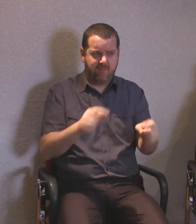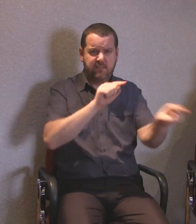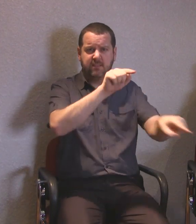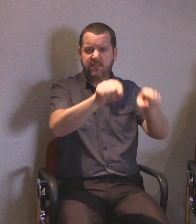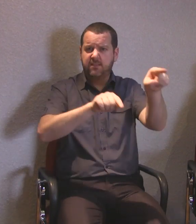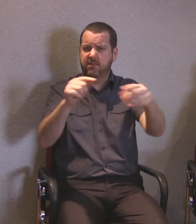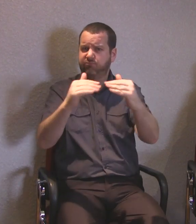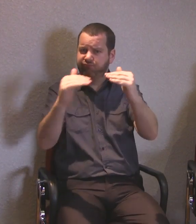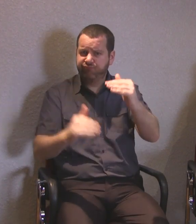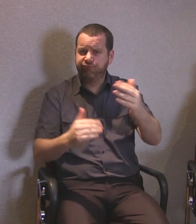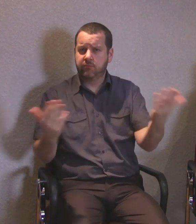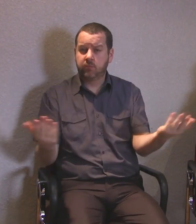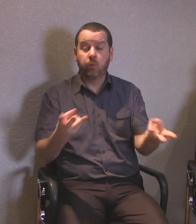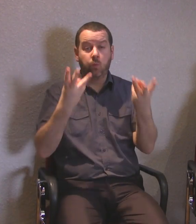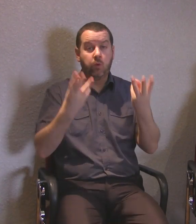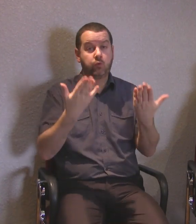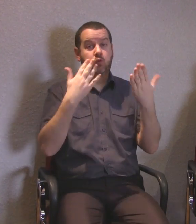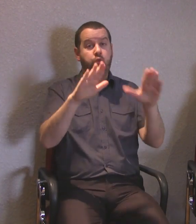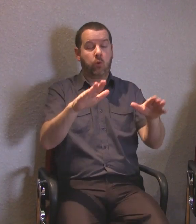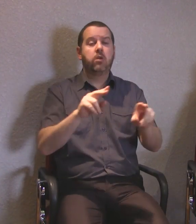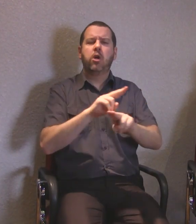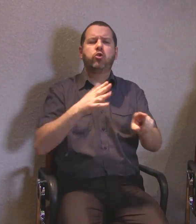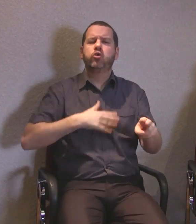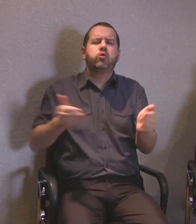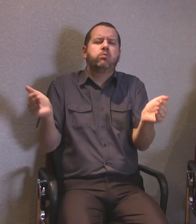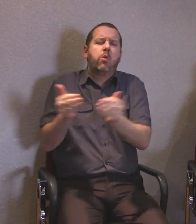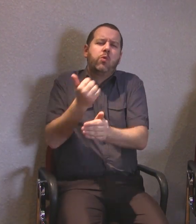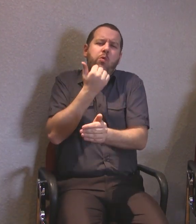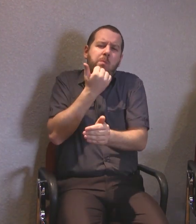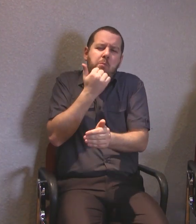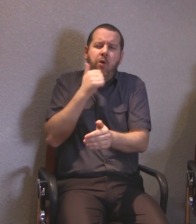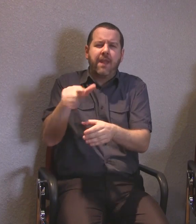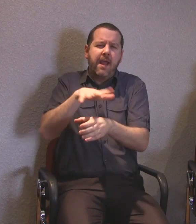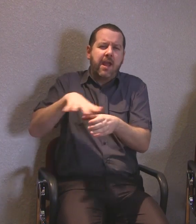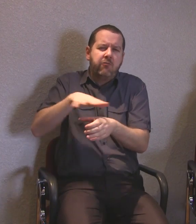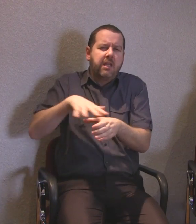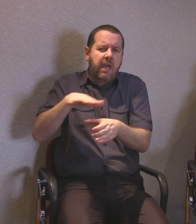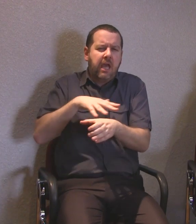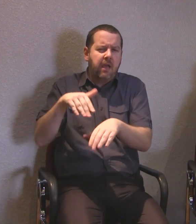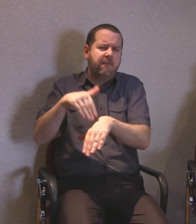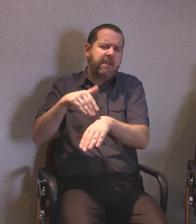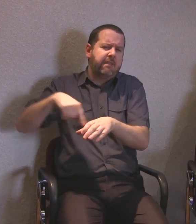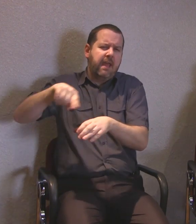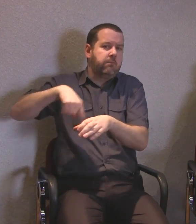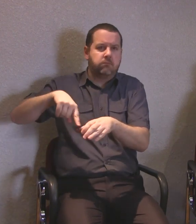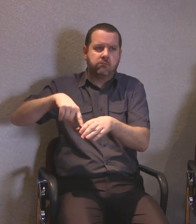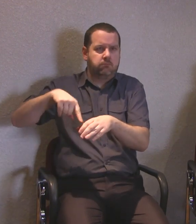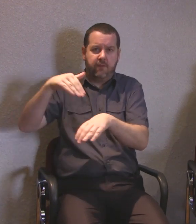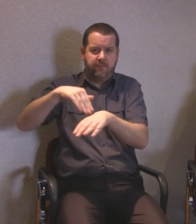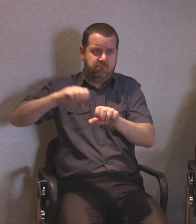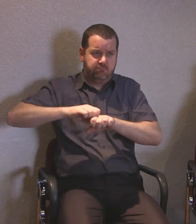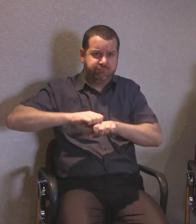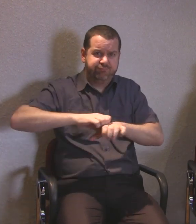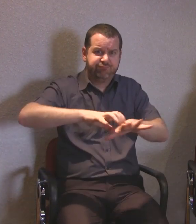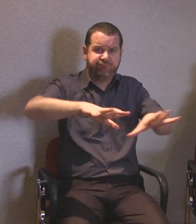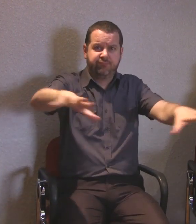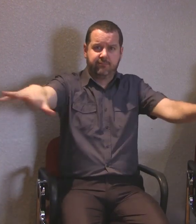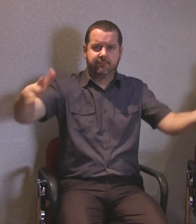We need to prove that the barriers are not just effecting a small group of people in one area This is widespread across the country